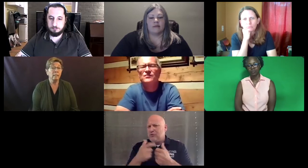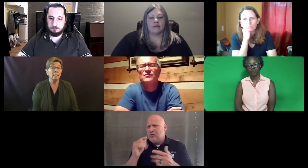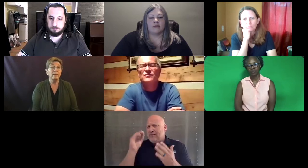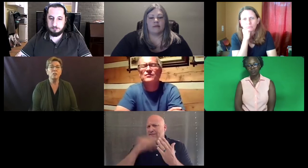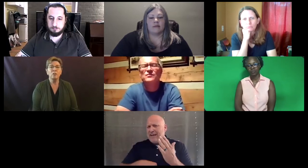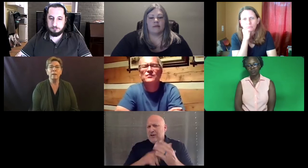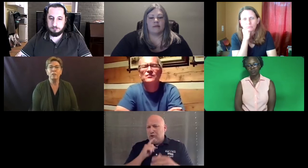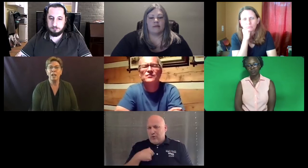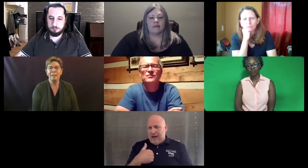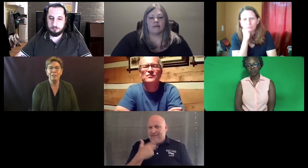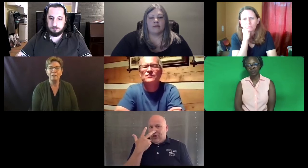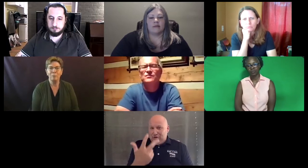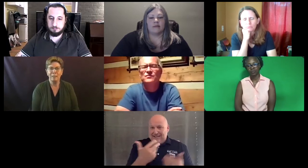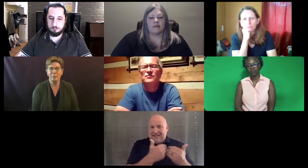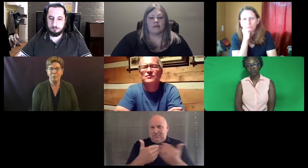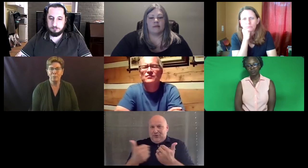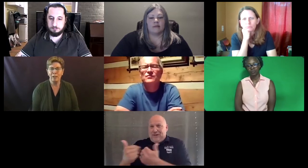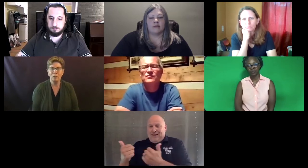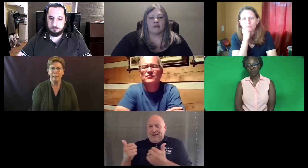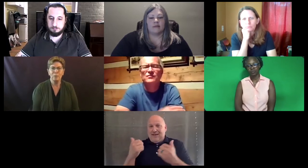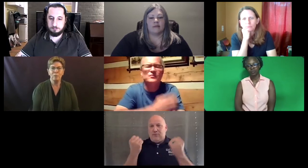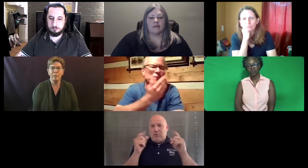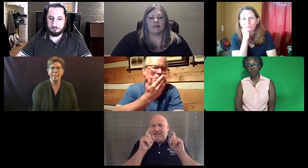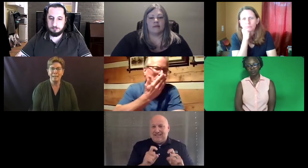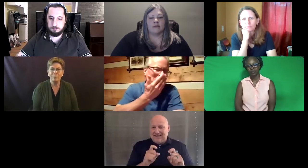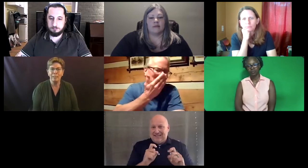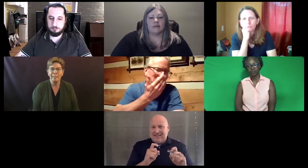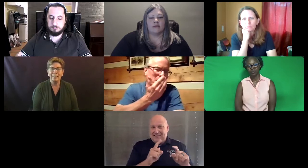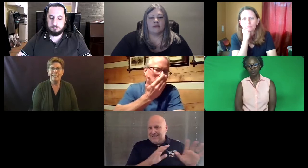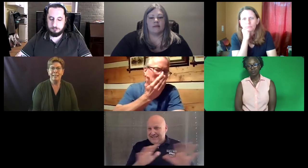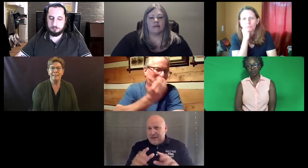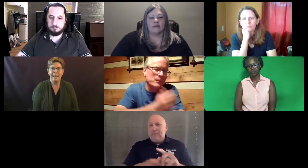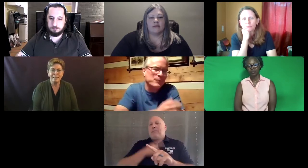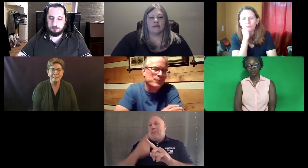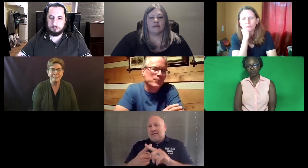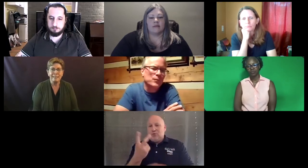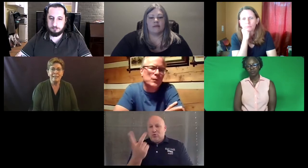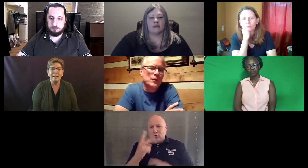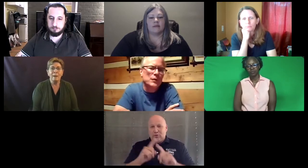And the survey was challenging for me to respond to, because we have three separate tests.